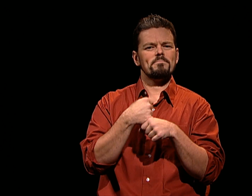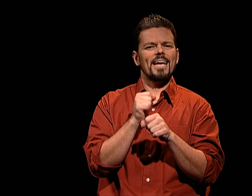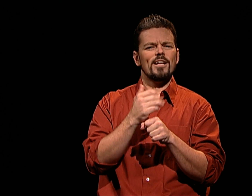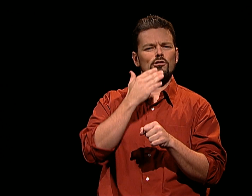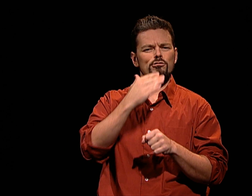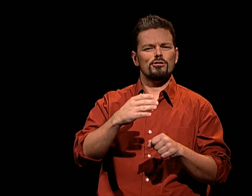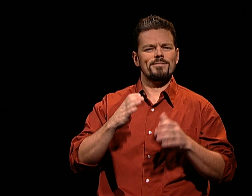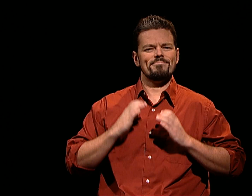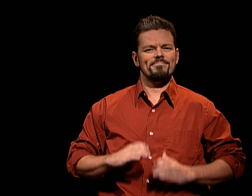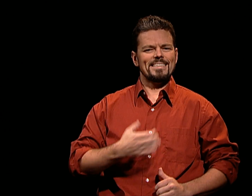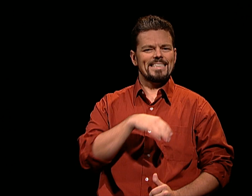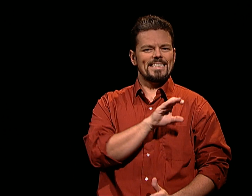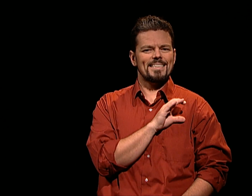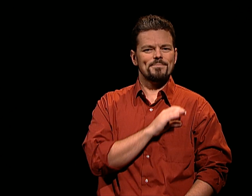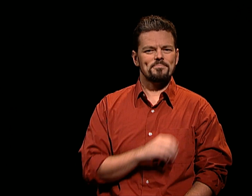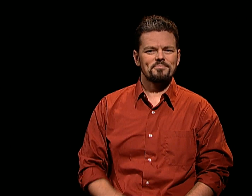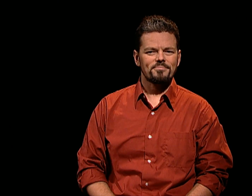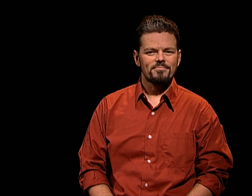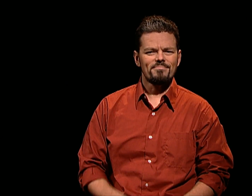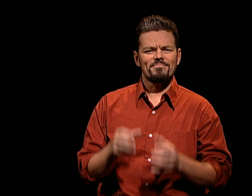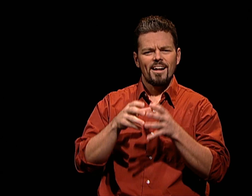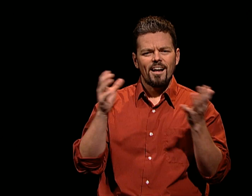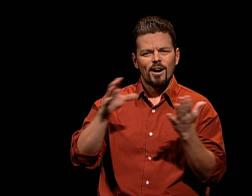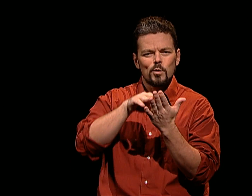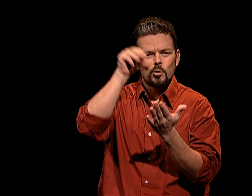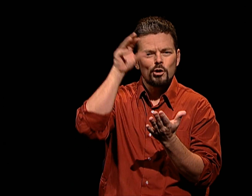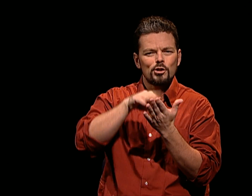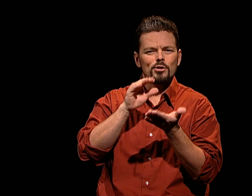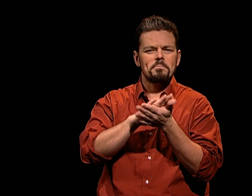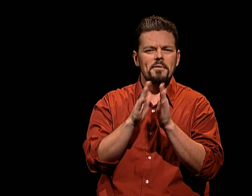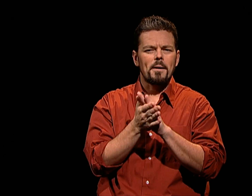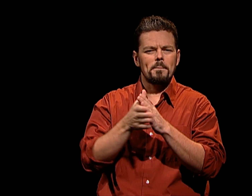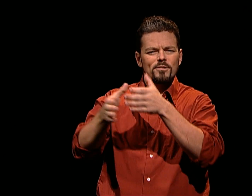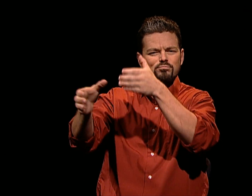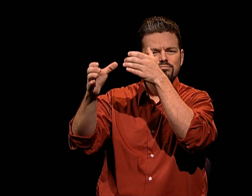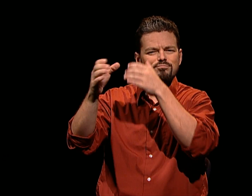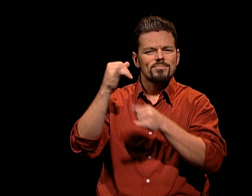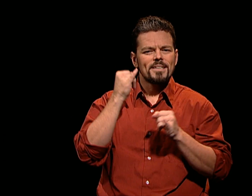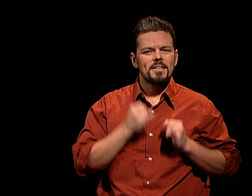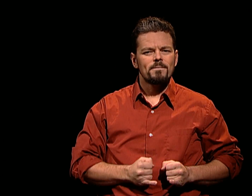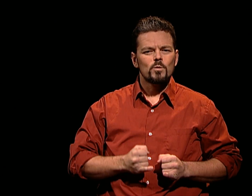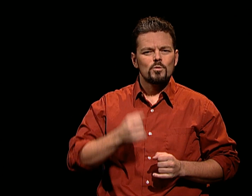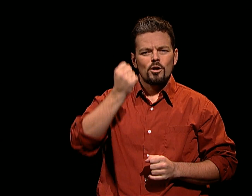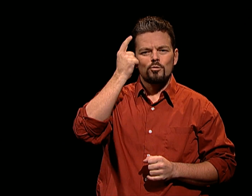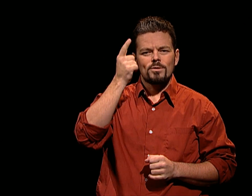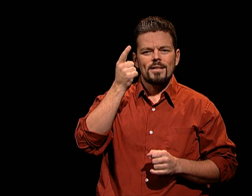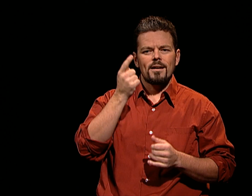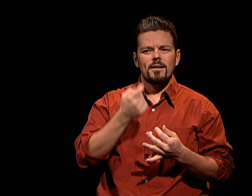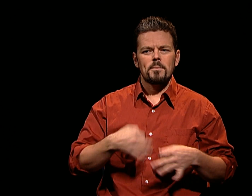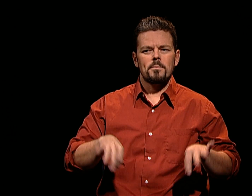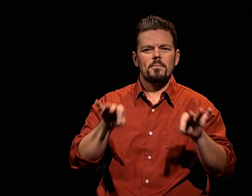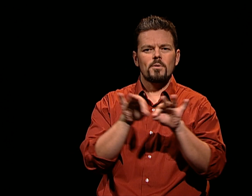WOW! THERE'S A LOT TO BEING A GOOD CITIZEN. THERE'S MUCH TO LEARN ABOUT BEING A WELL INFORMED INDIVIDUAL